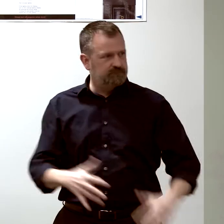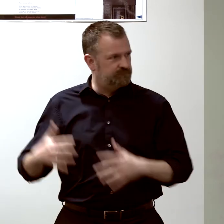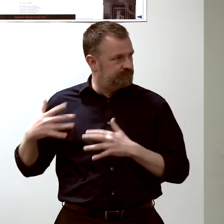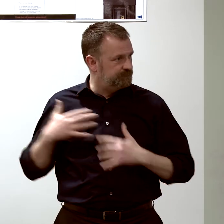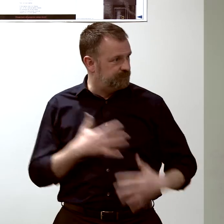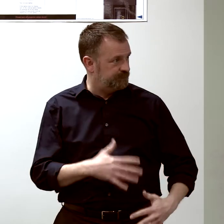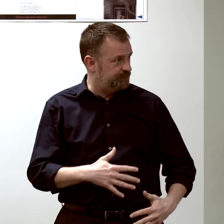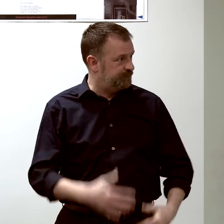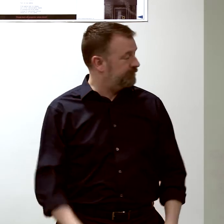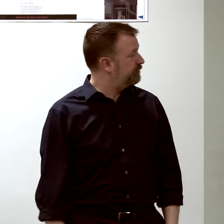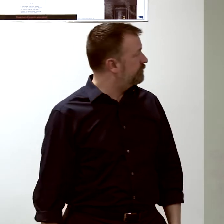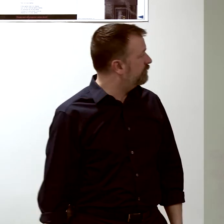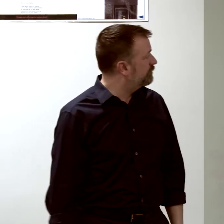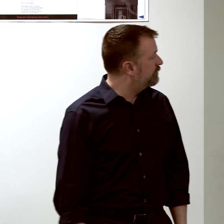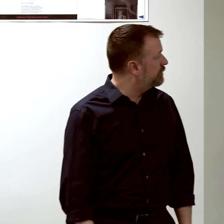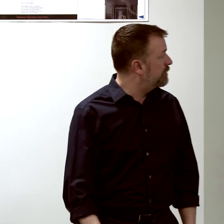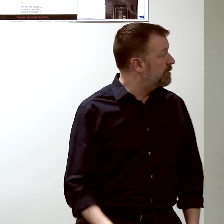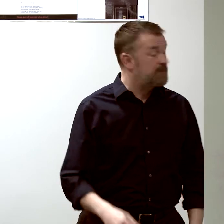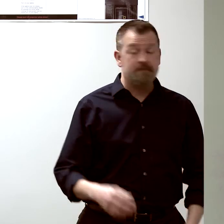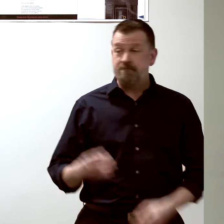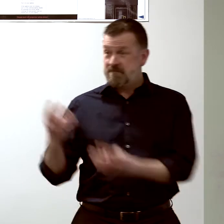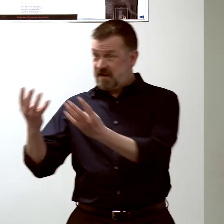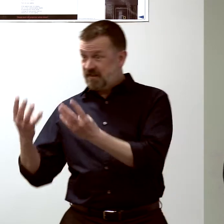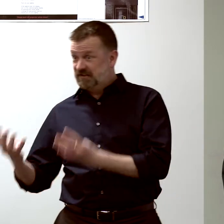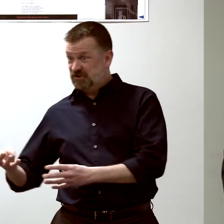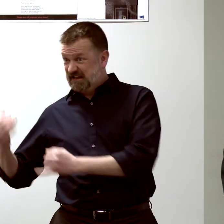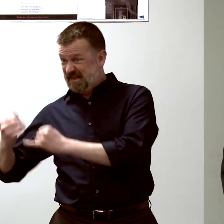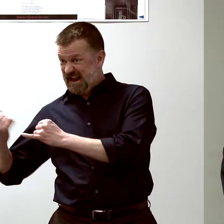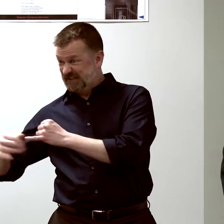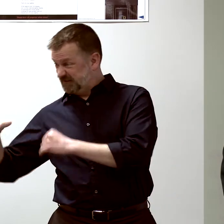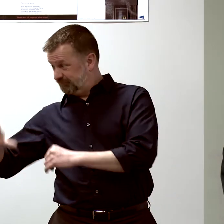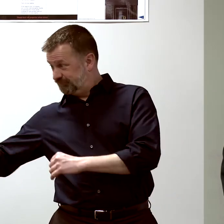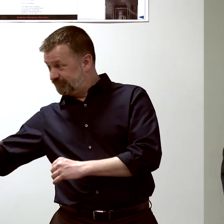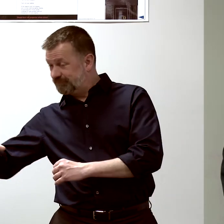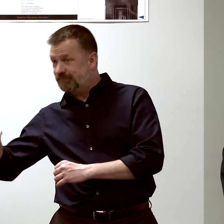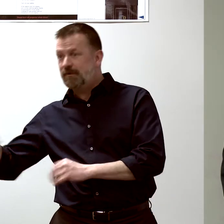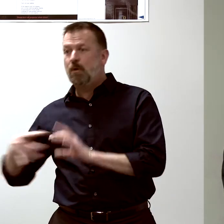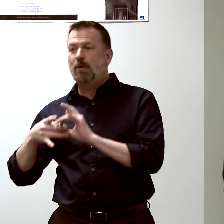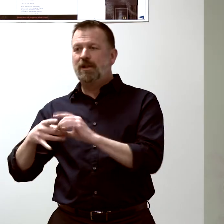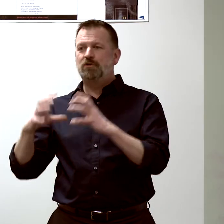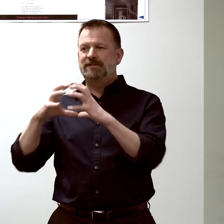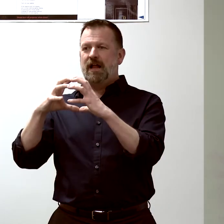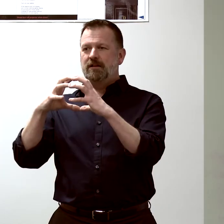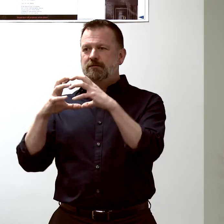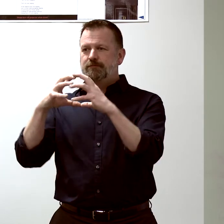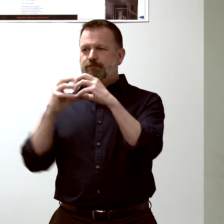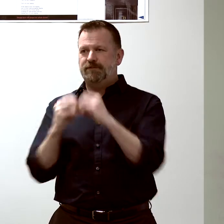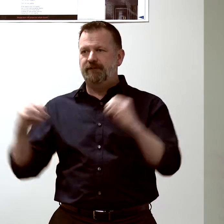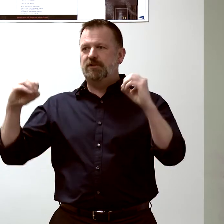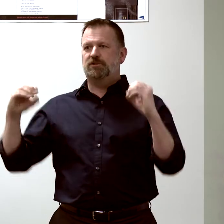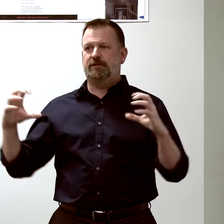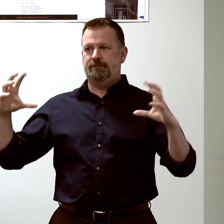and the genes at the end are related to cell division